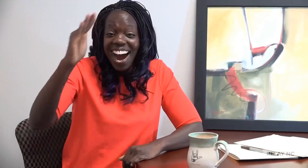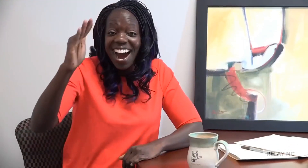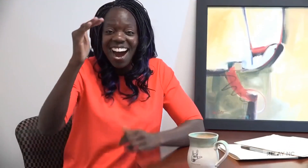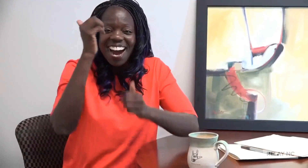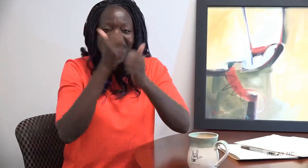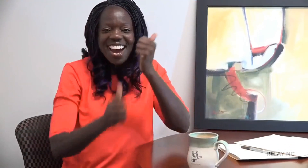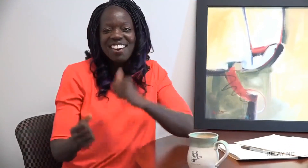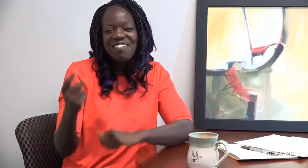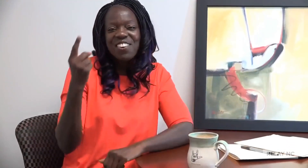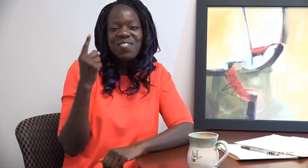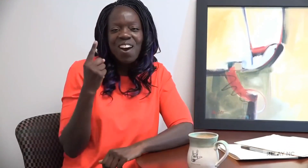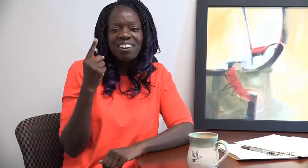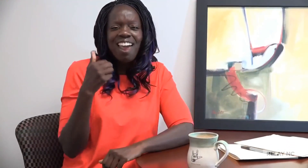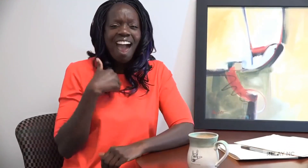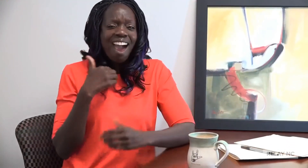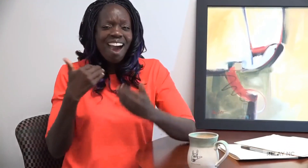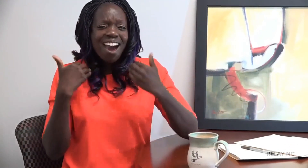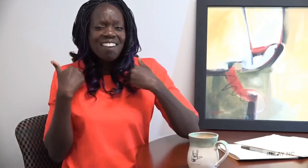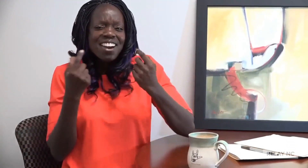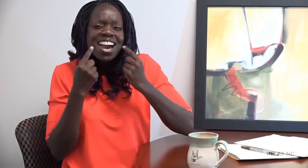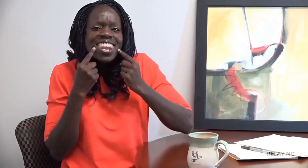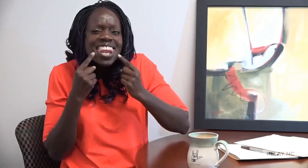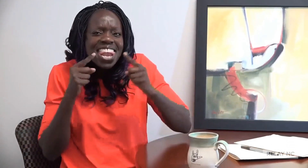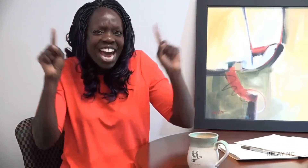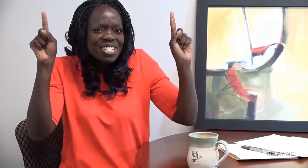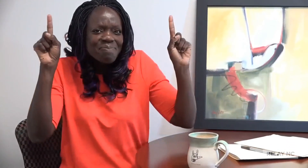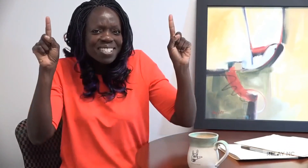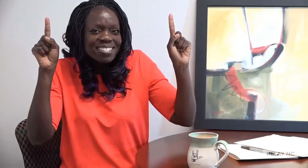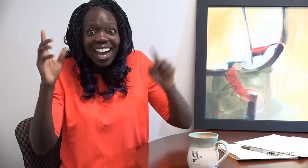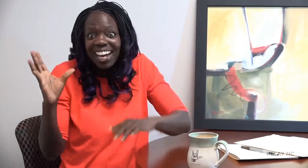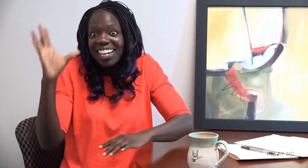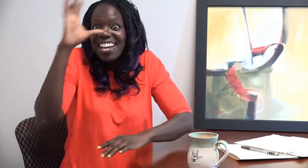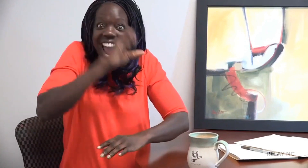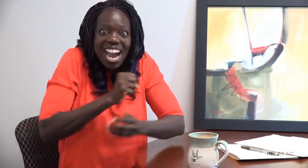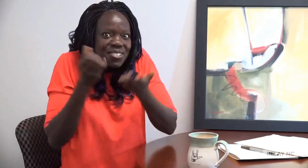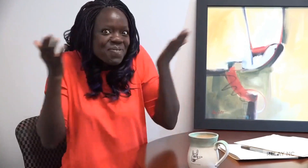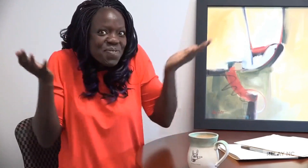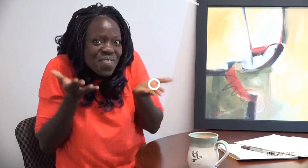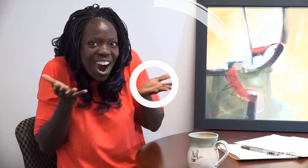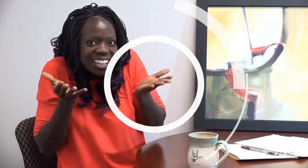Hi everyone! I have an announcement! Guess what?